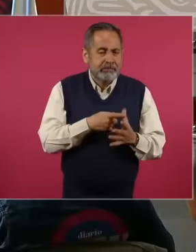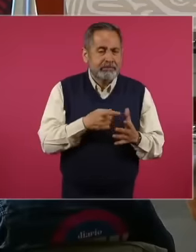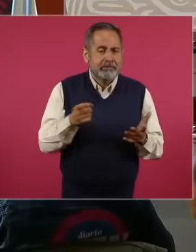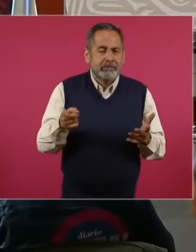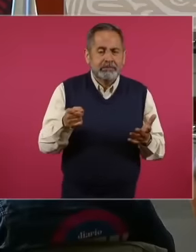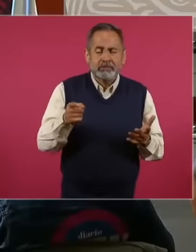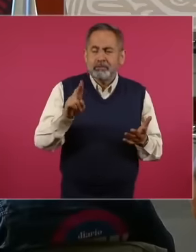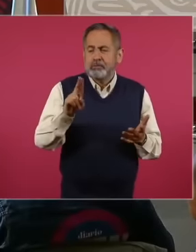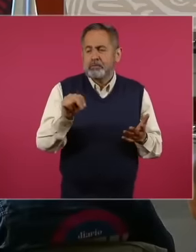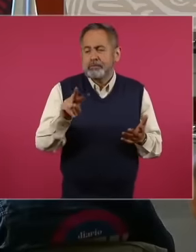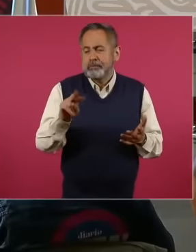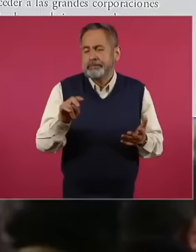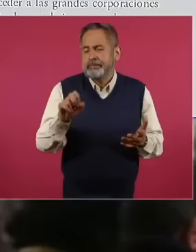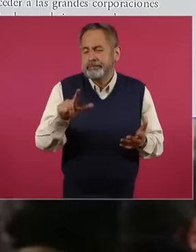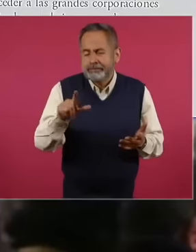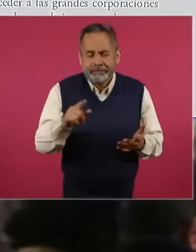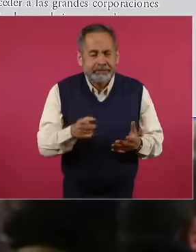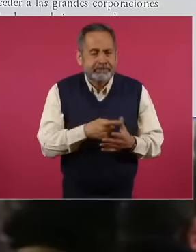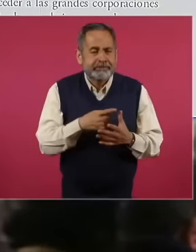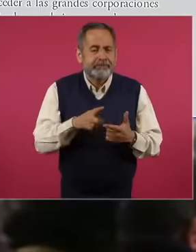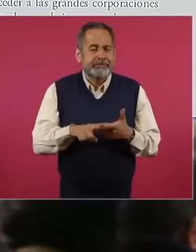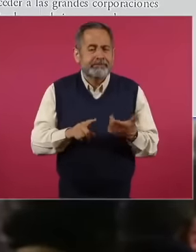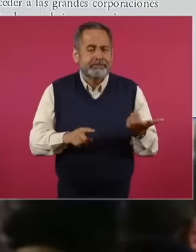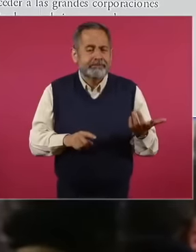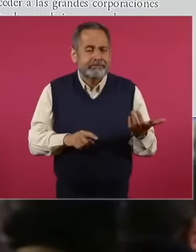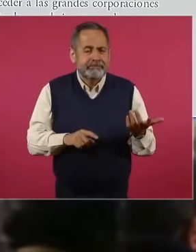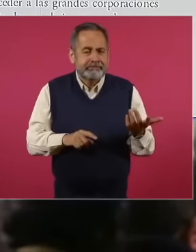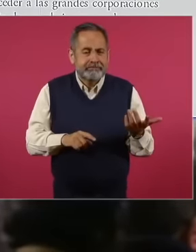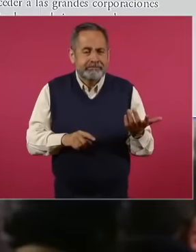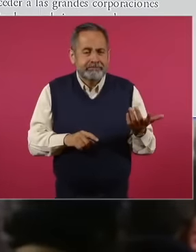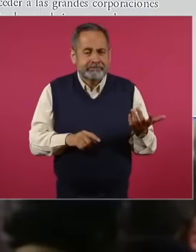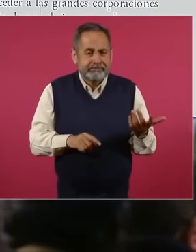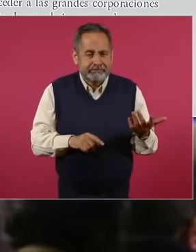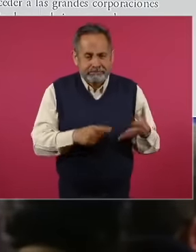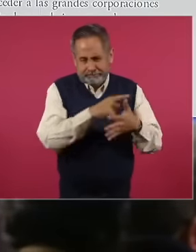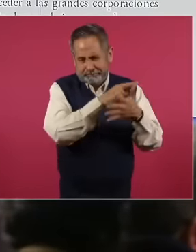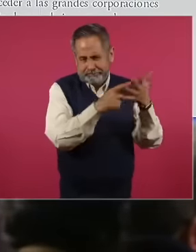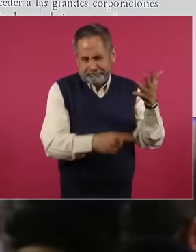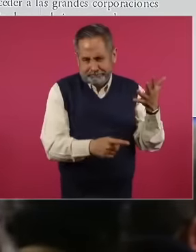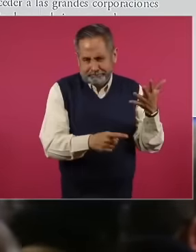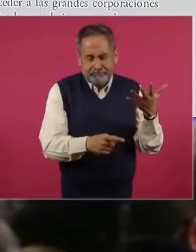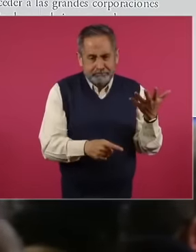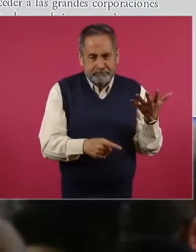universal